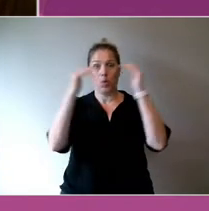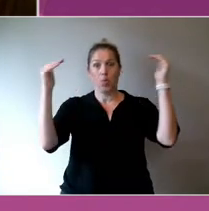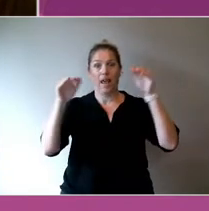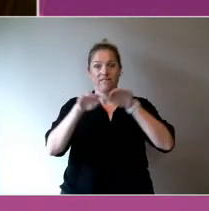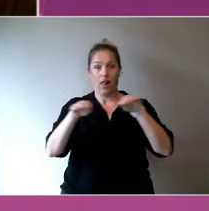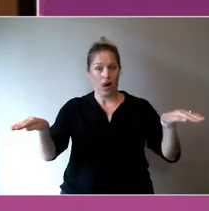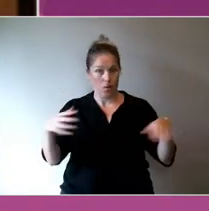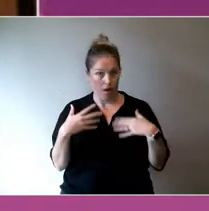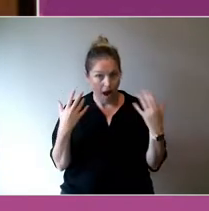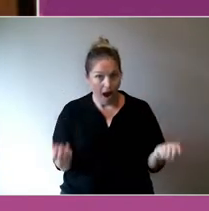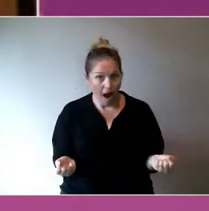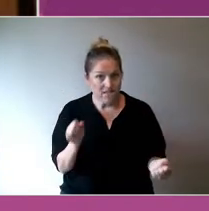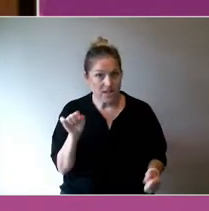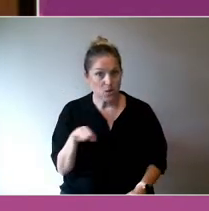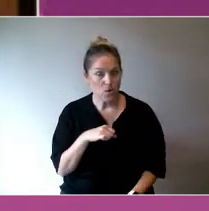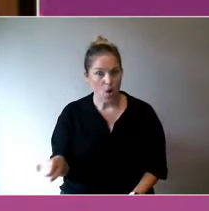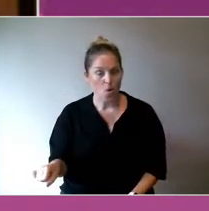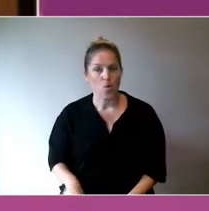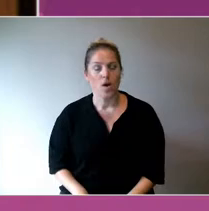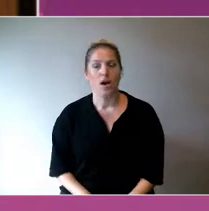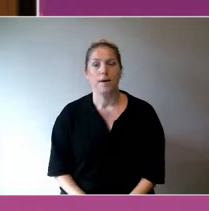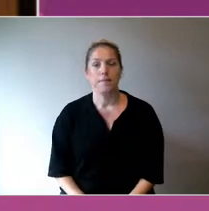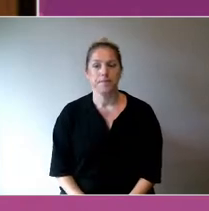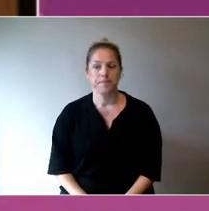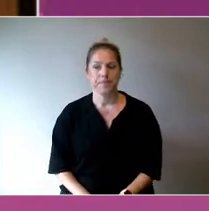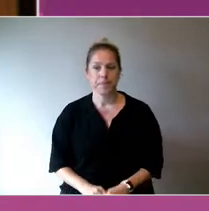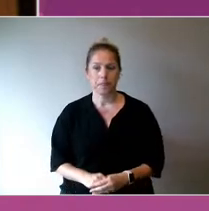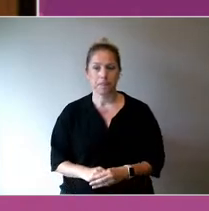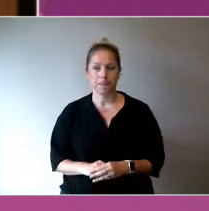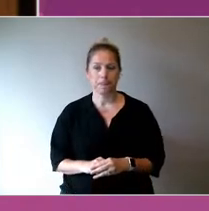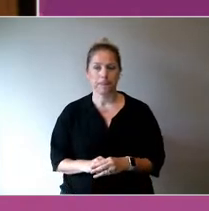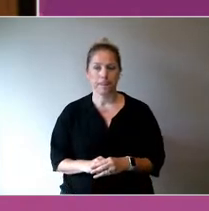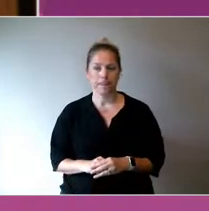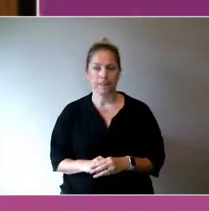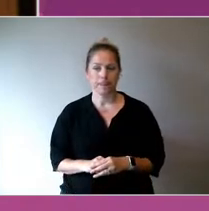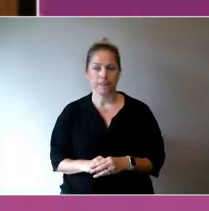This is something that's really fundamental to our organisation.